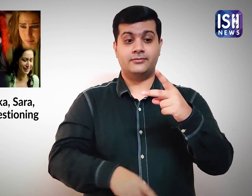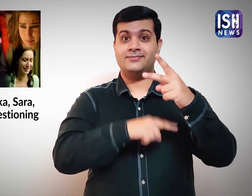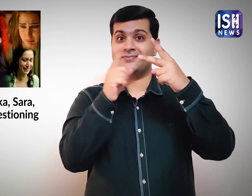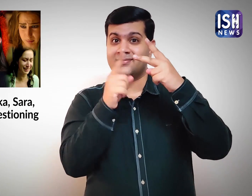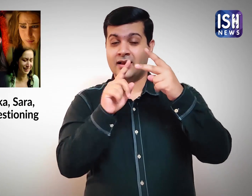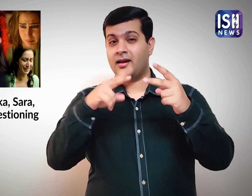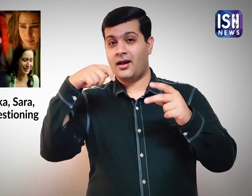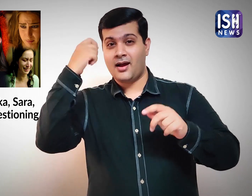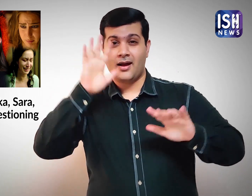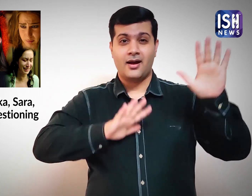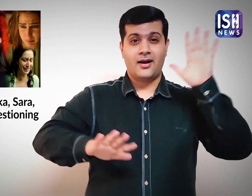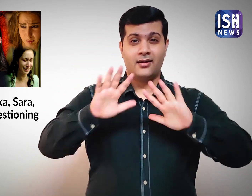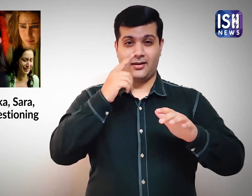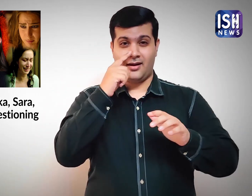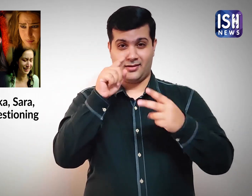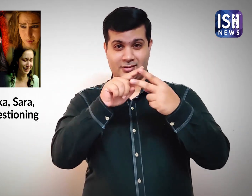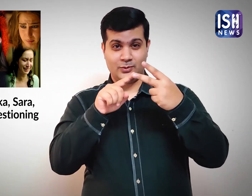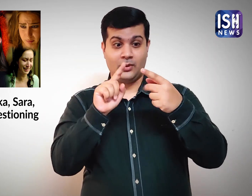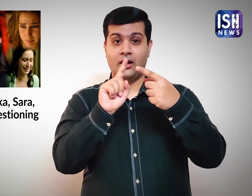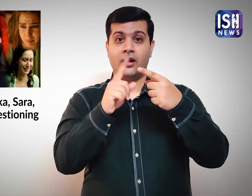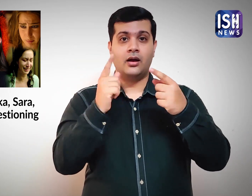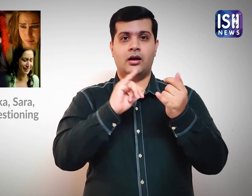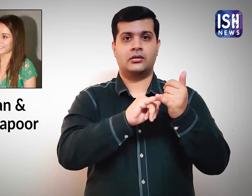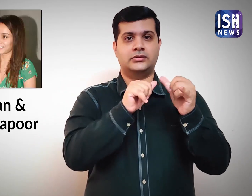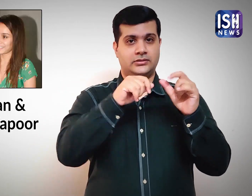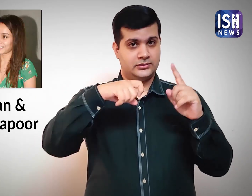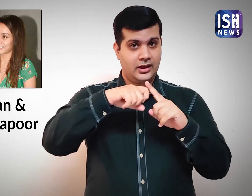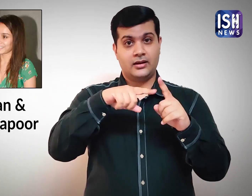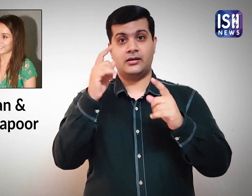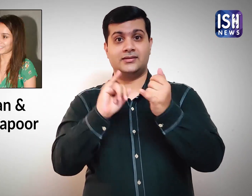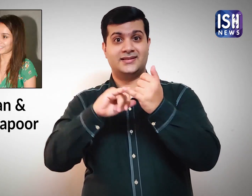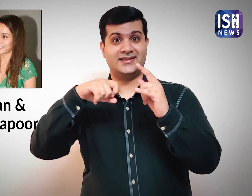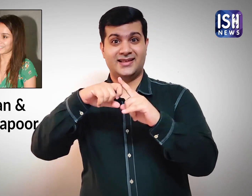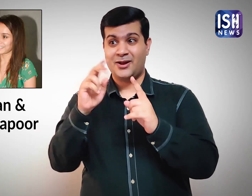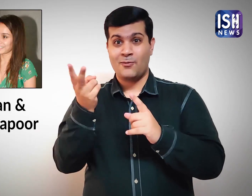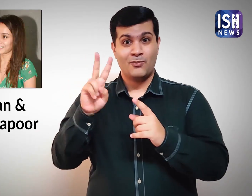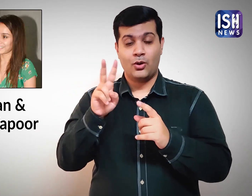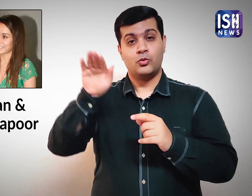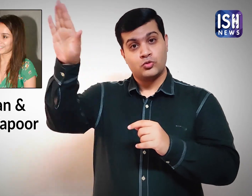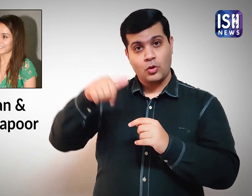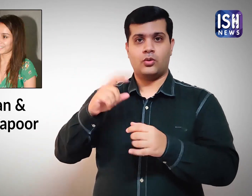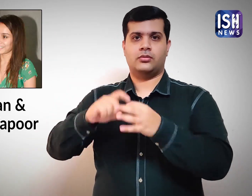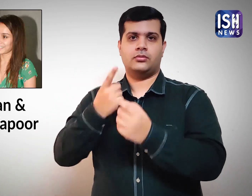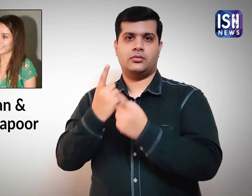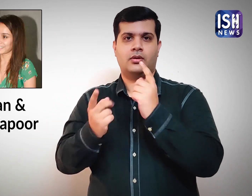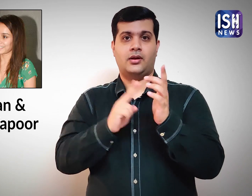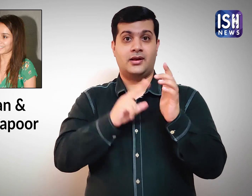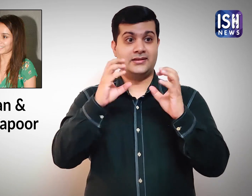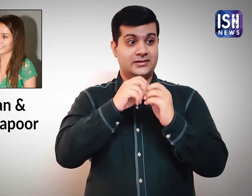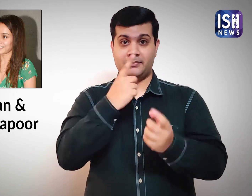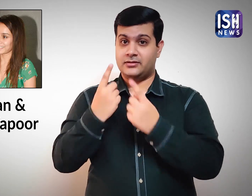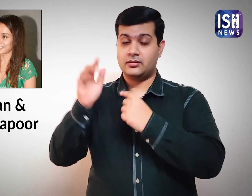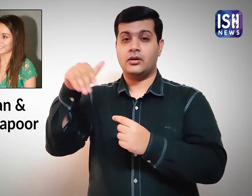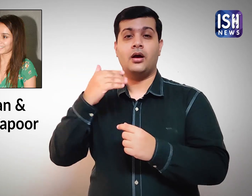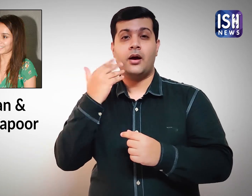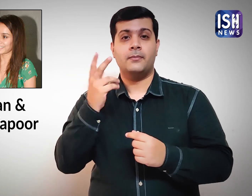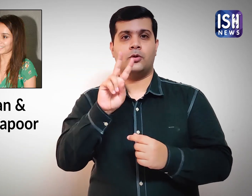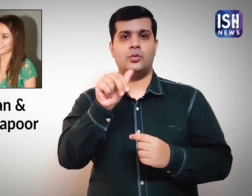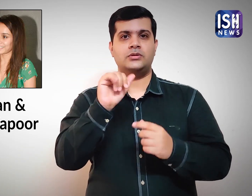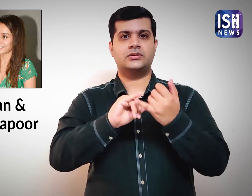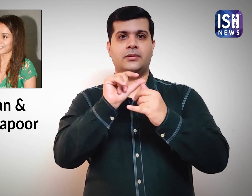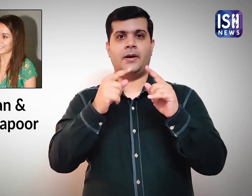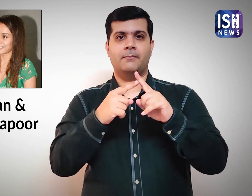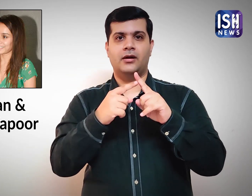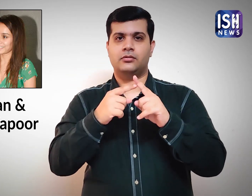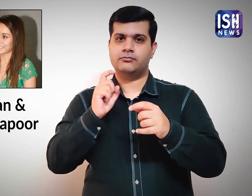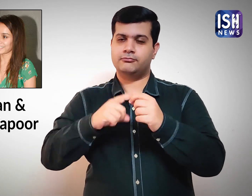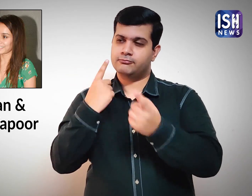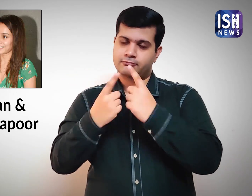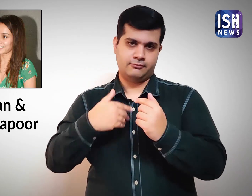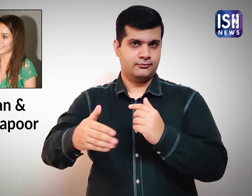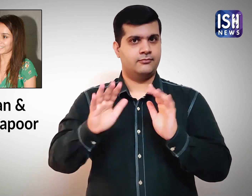Sara Ali Khan and Shraddha Kapoor have been summoned on Saturday 26th September.